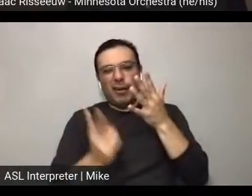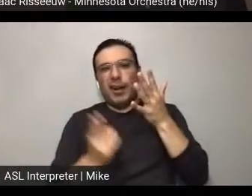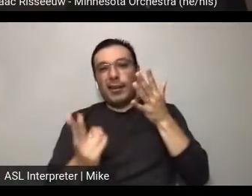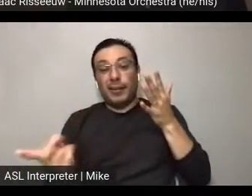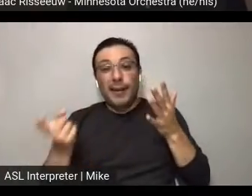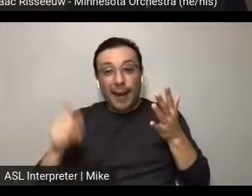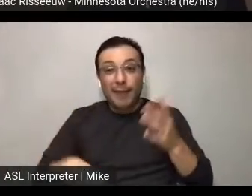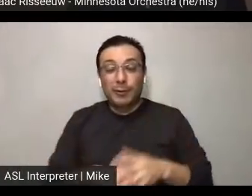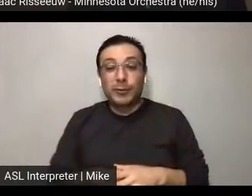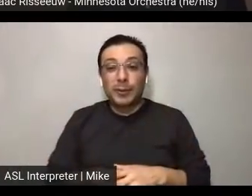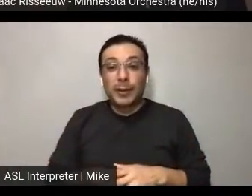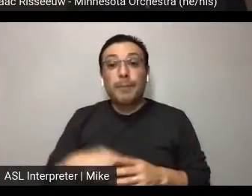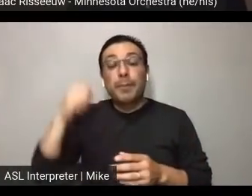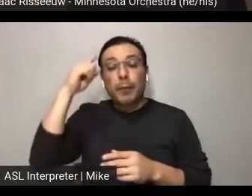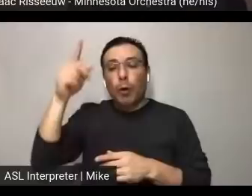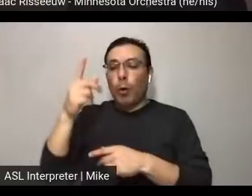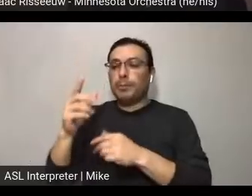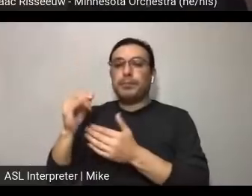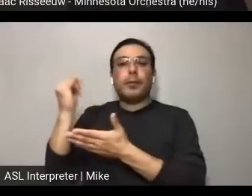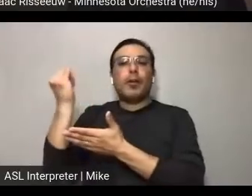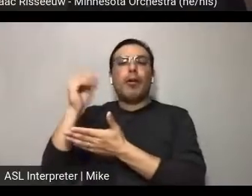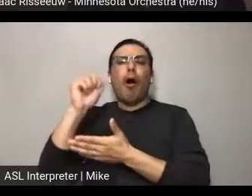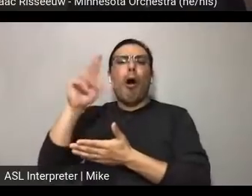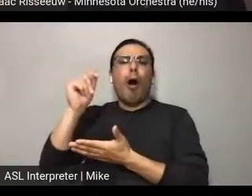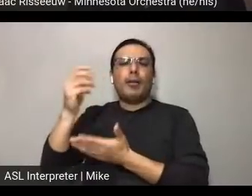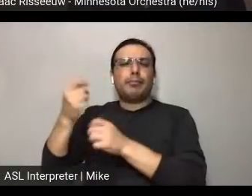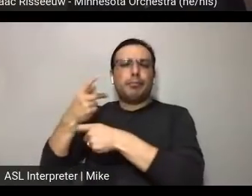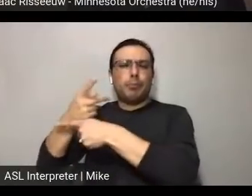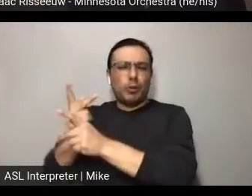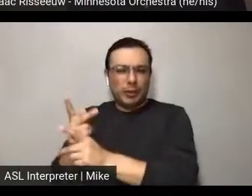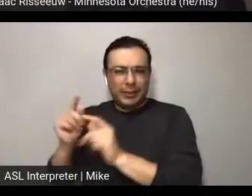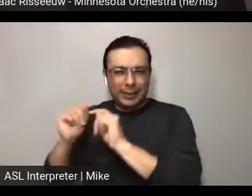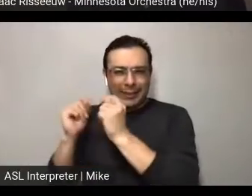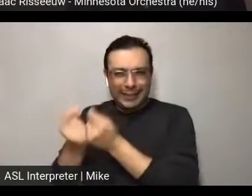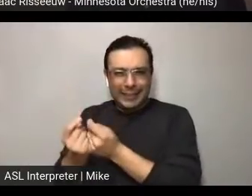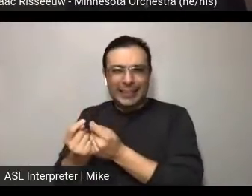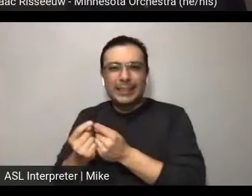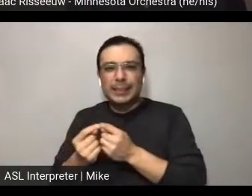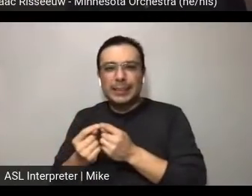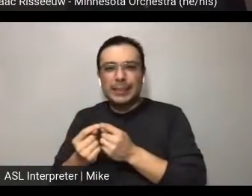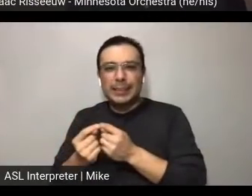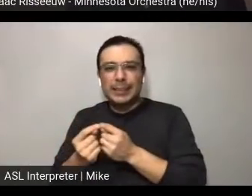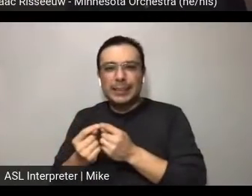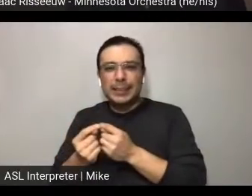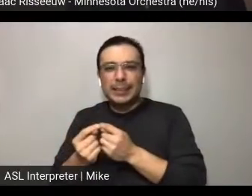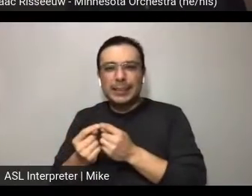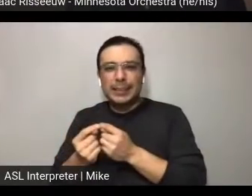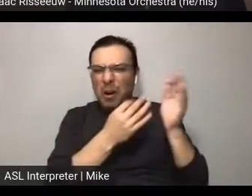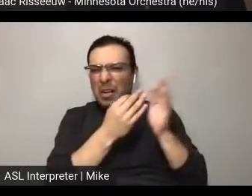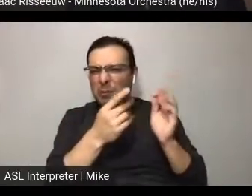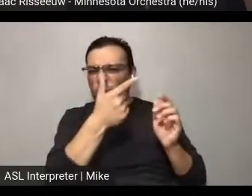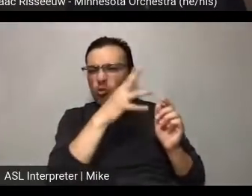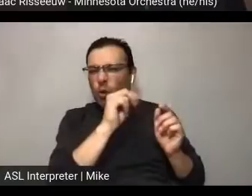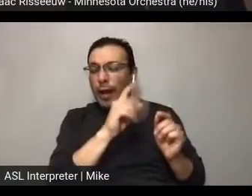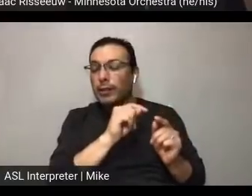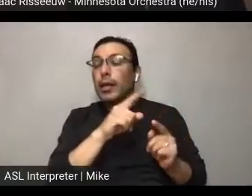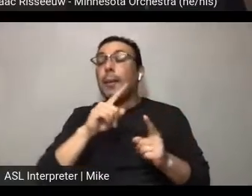Grant can talk a little bit more about this for the broadcast series that we're doing right now with Twin Cities PBS and MPR,